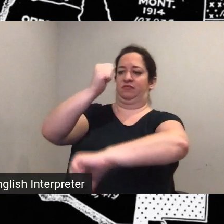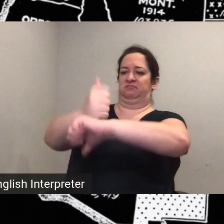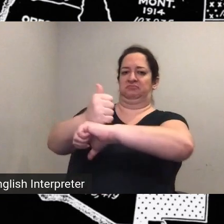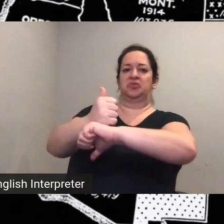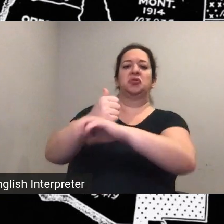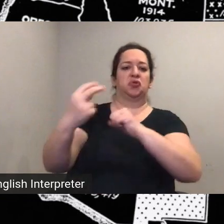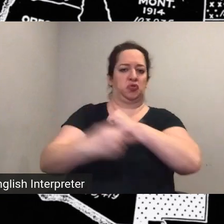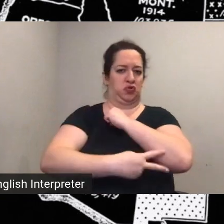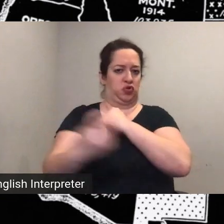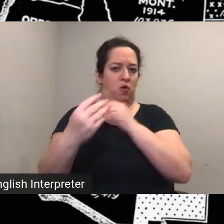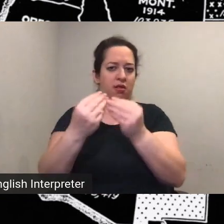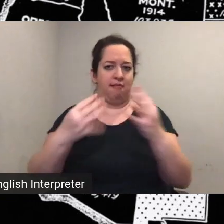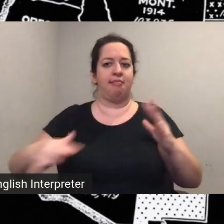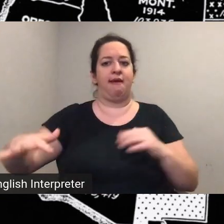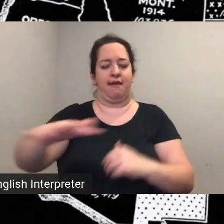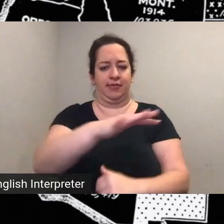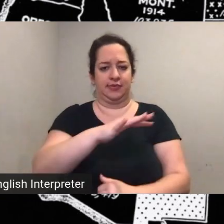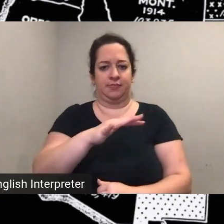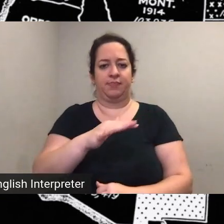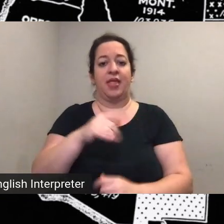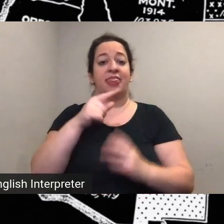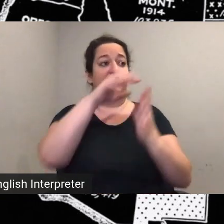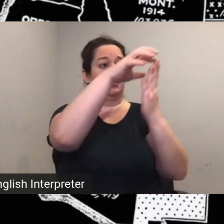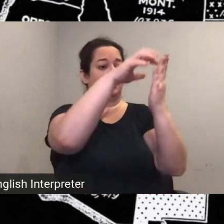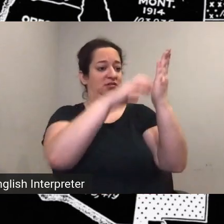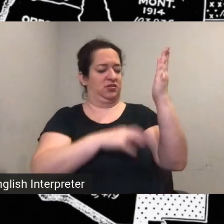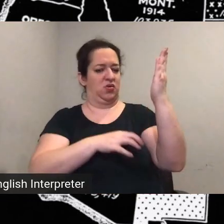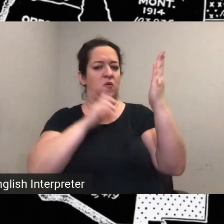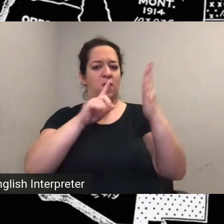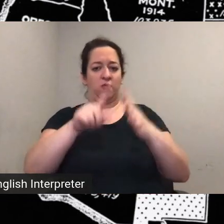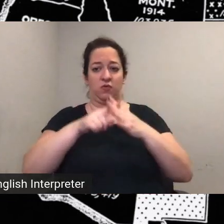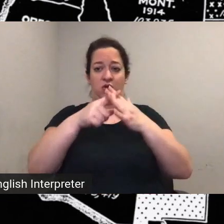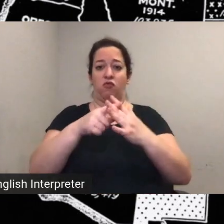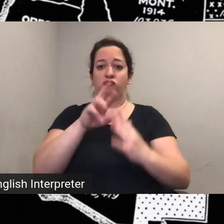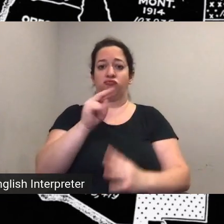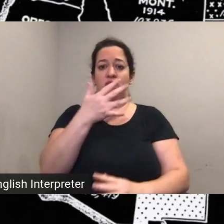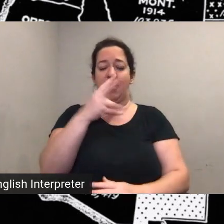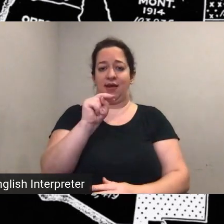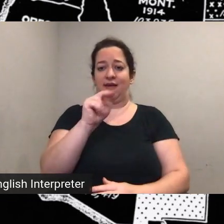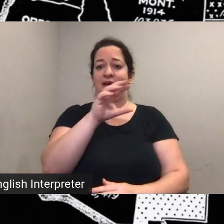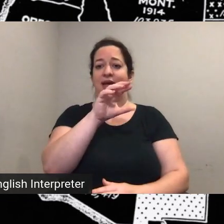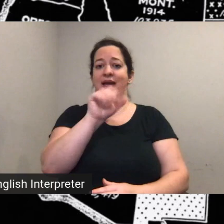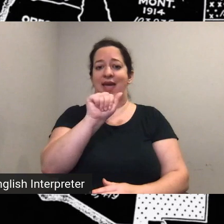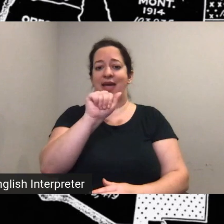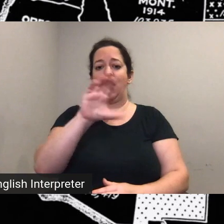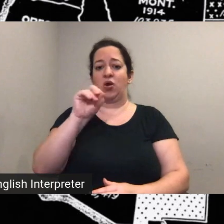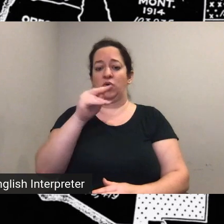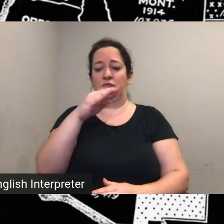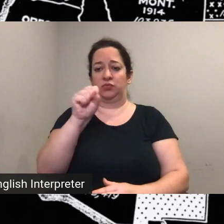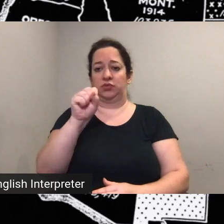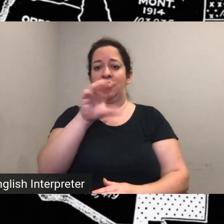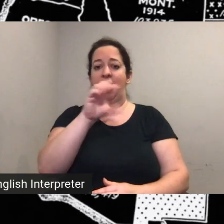from an original text that was authored by ryan a coons peter dayton and ashley minor of the lumbee tribe so thank you to them as